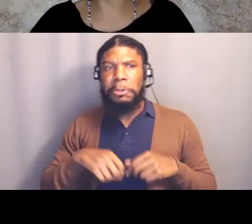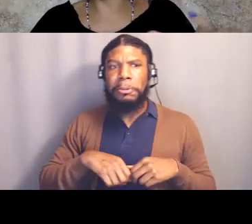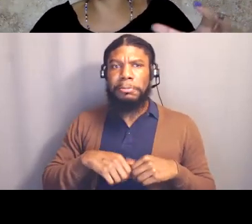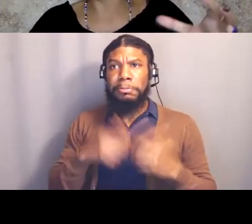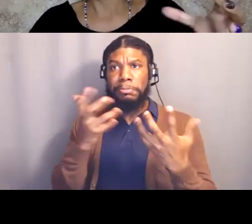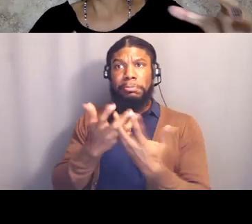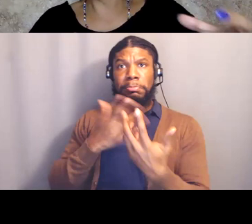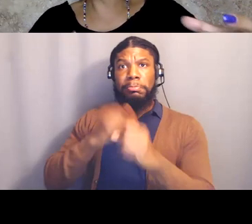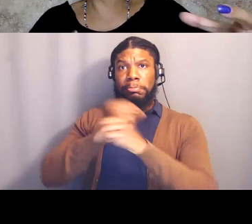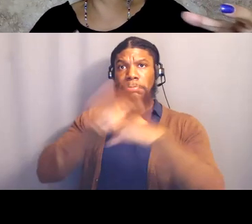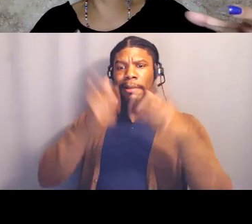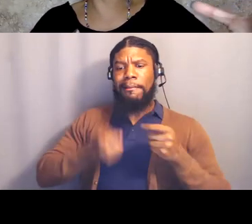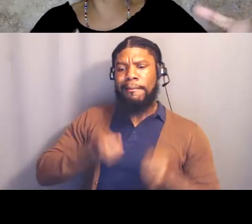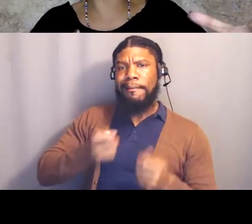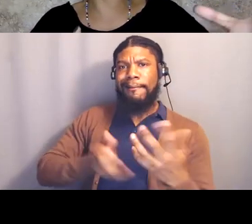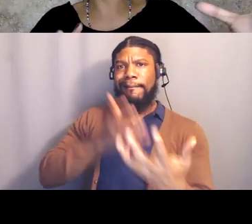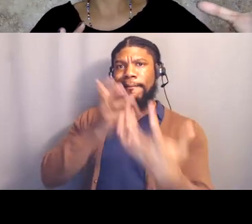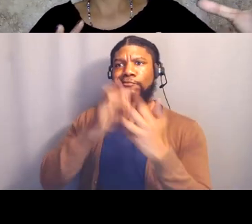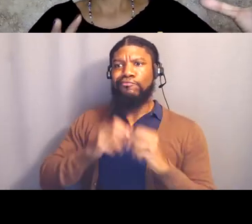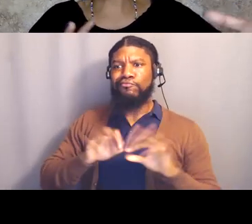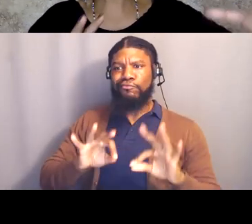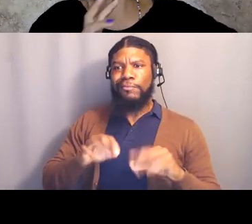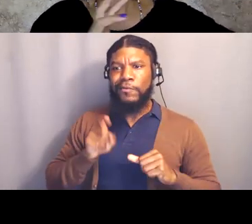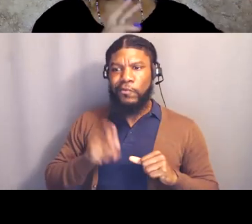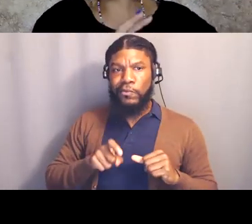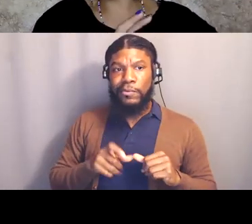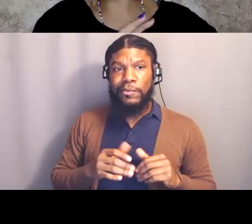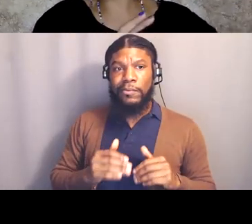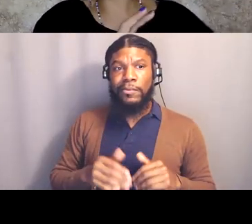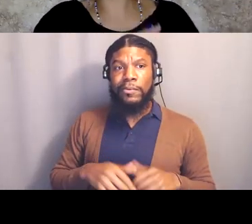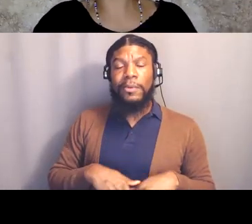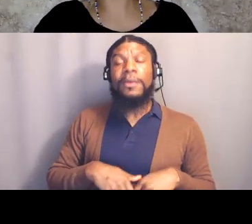how every vision has requirements of different systems.